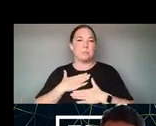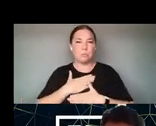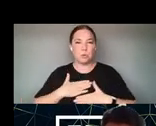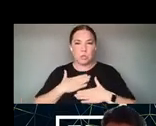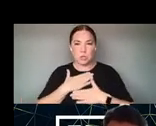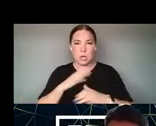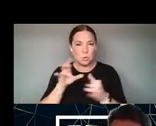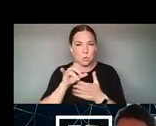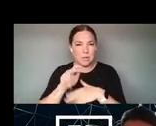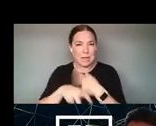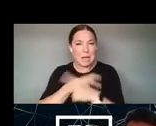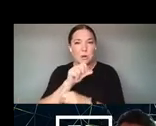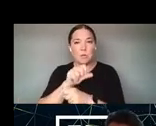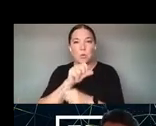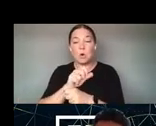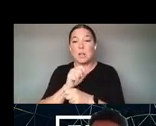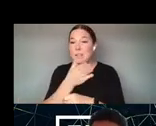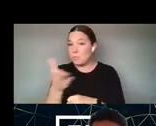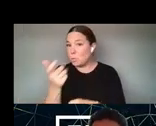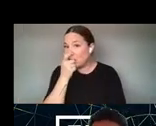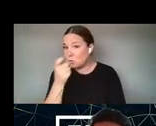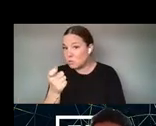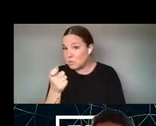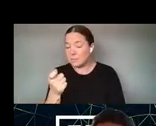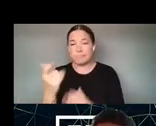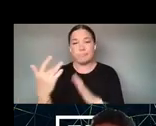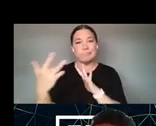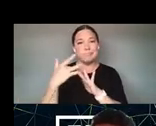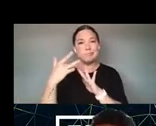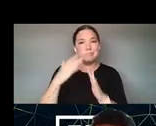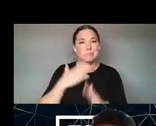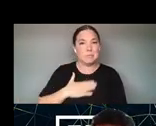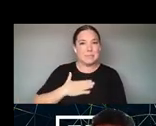WORK IS OF INTEREST TO YOU PLEASE YOU KNOW GET IN TOUCH. BUT DOROHTY, YOU WANT TO CONTINUE?